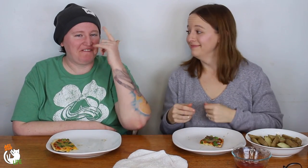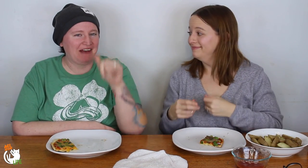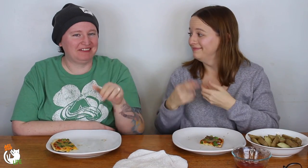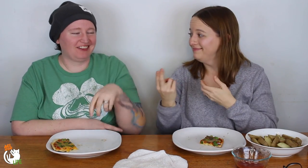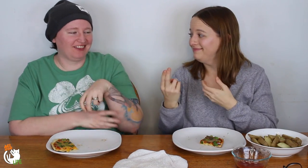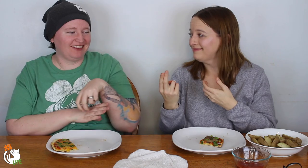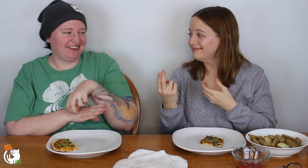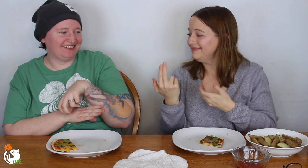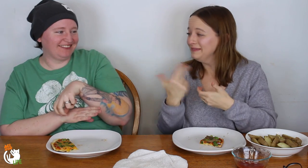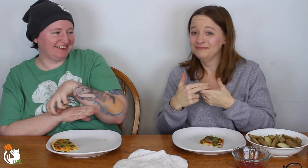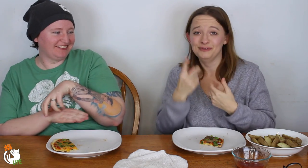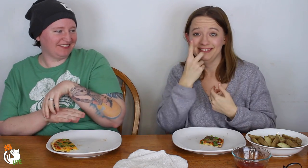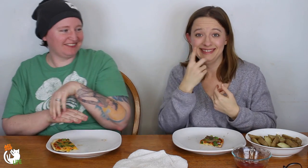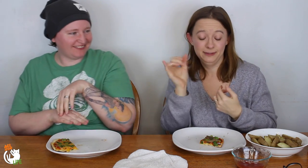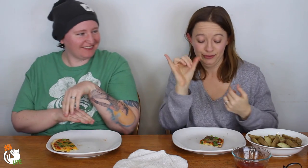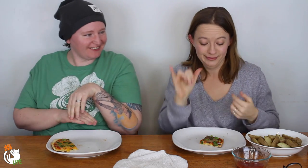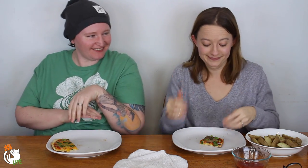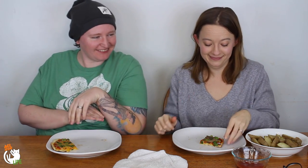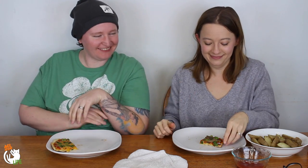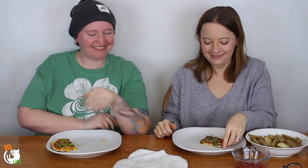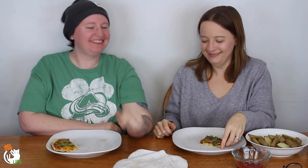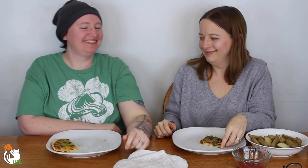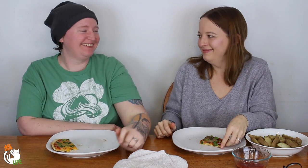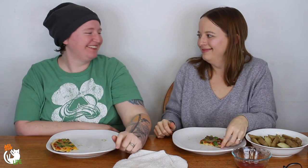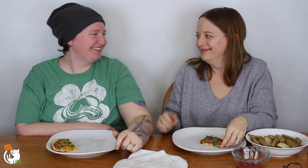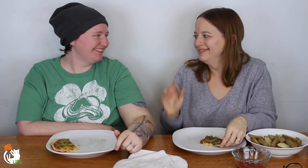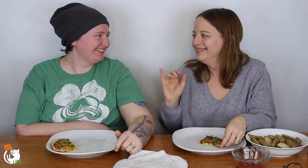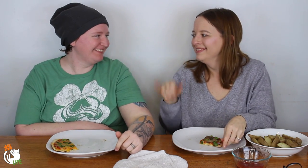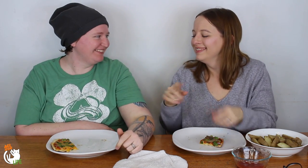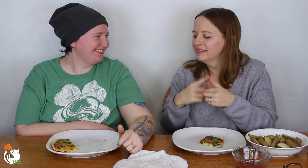He always takes forever to move. - He just wanted to join dinner too.